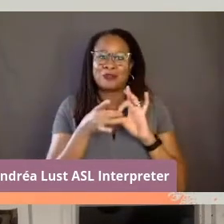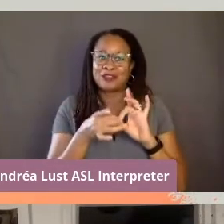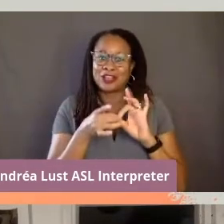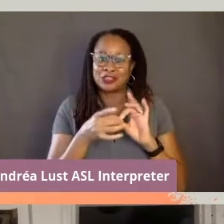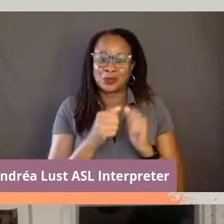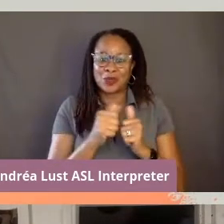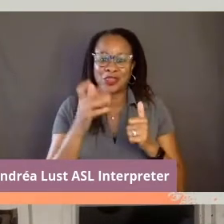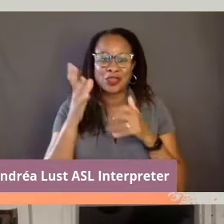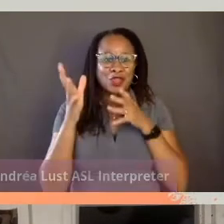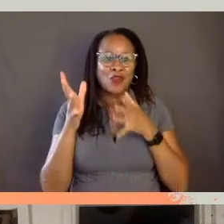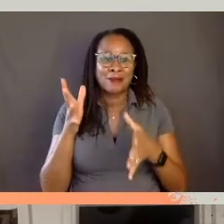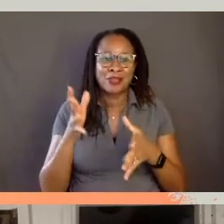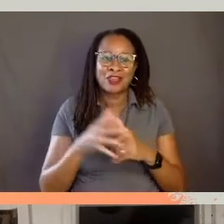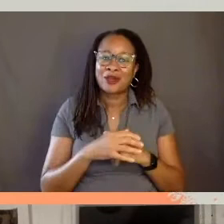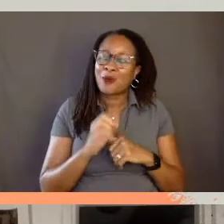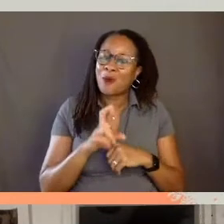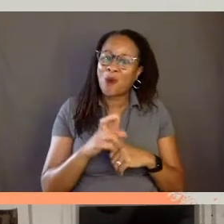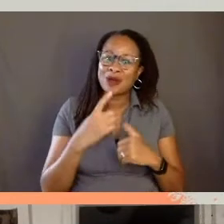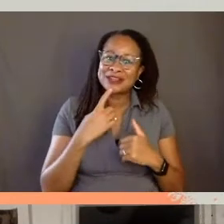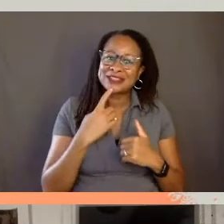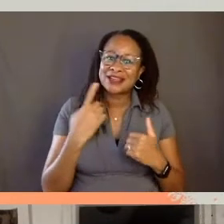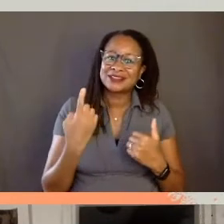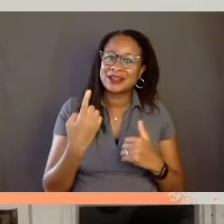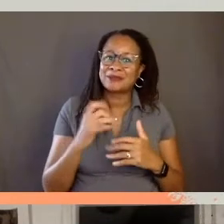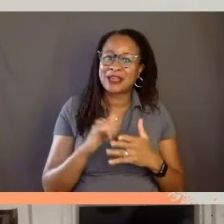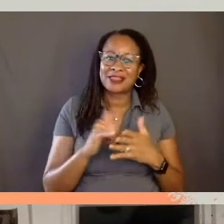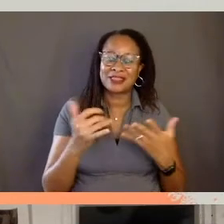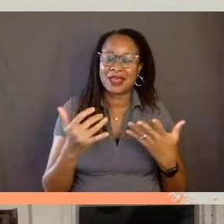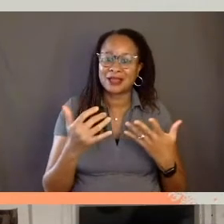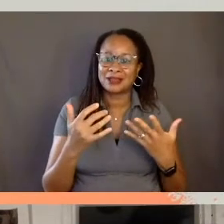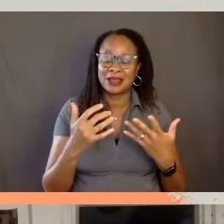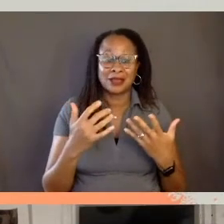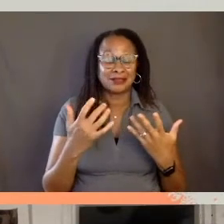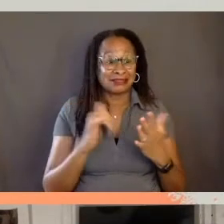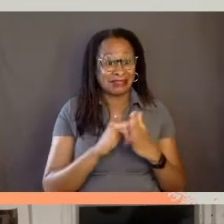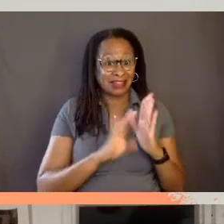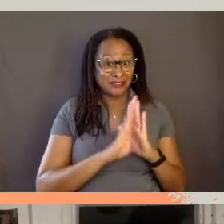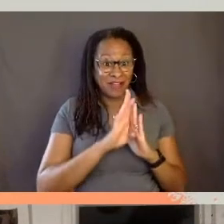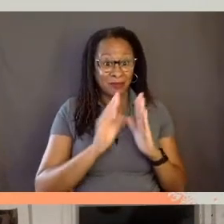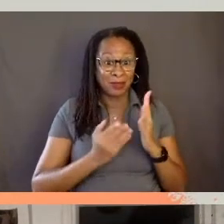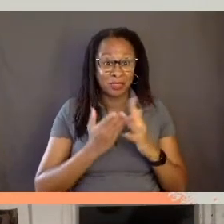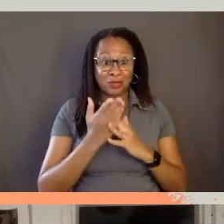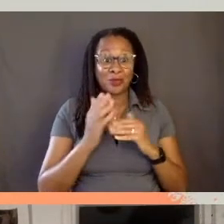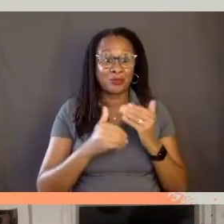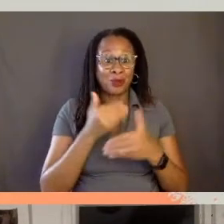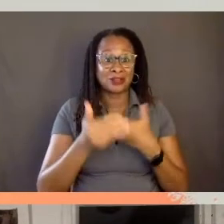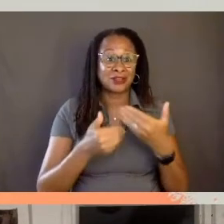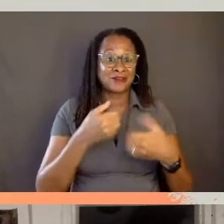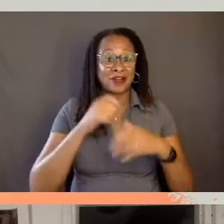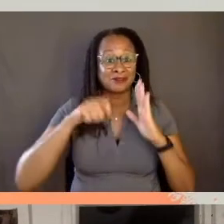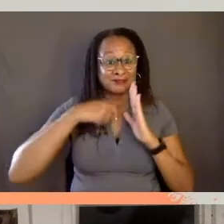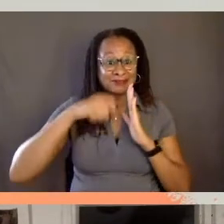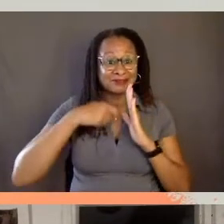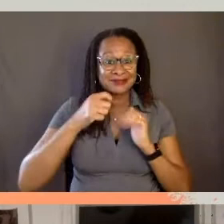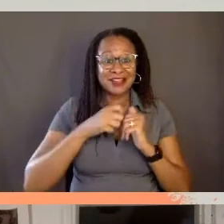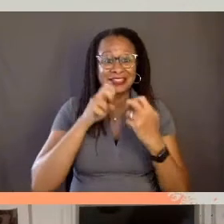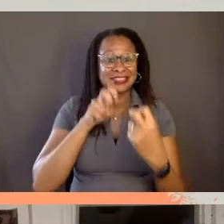with your grandmother or is that actually something that developed through the process of, sitting her down and doing these interviews?